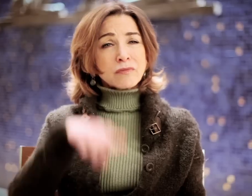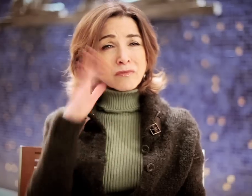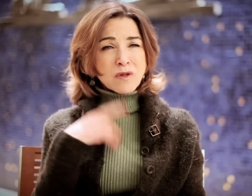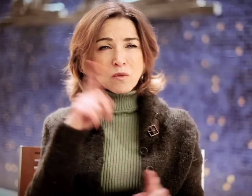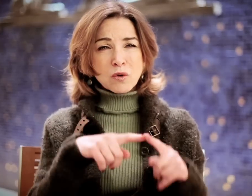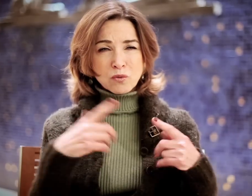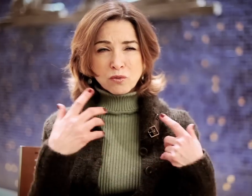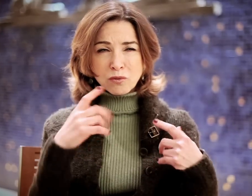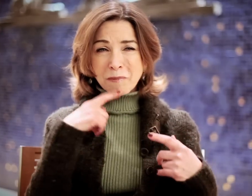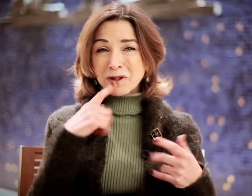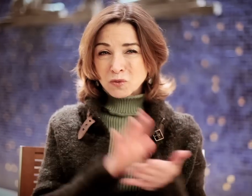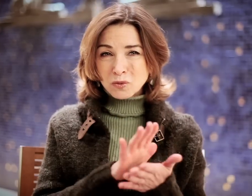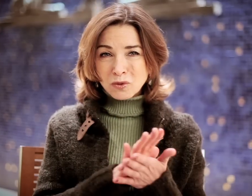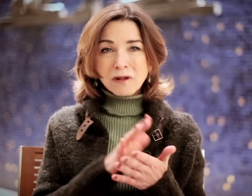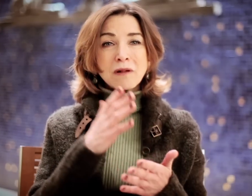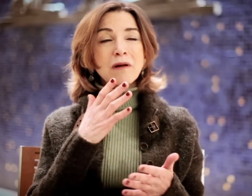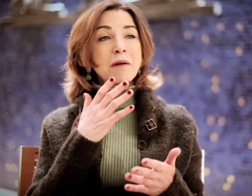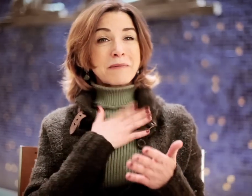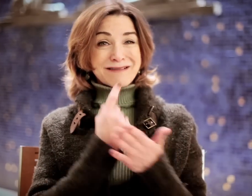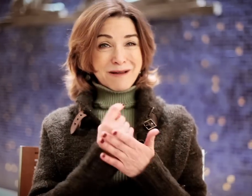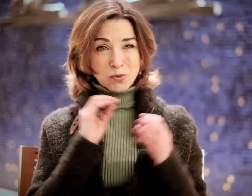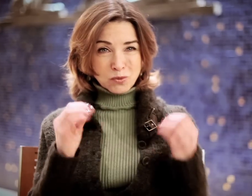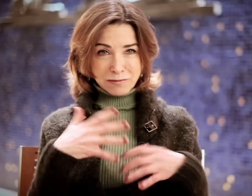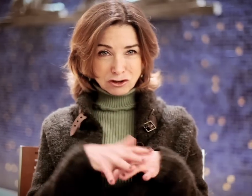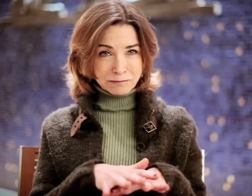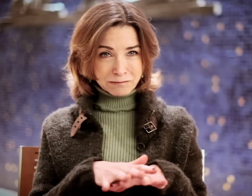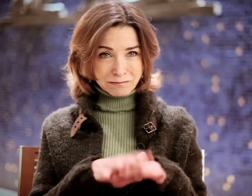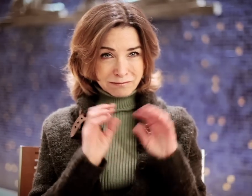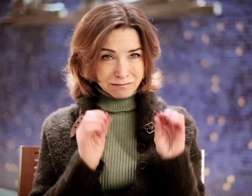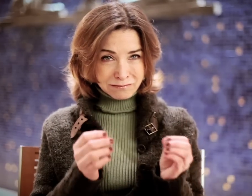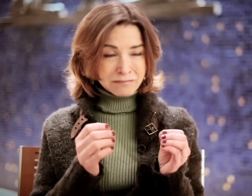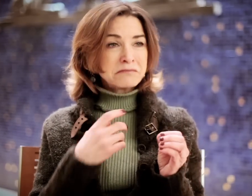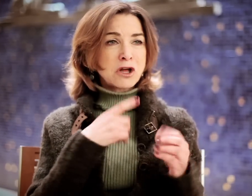I grew up public school. In my time there was no mainstream system for deaf people.